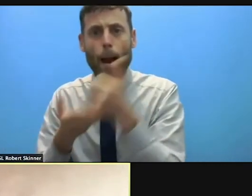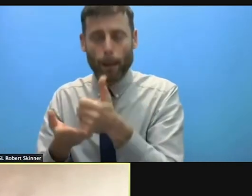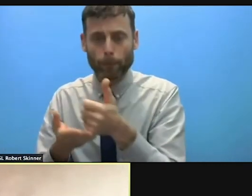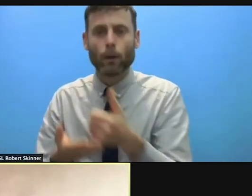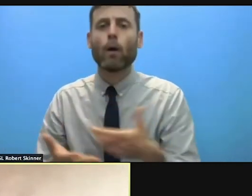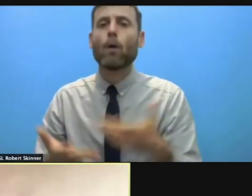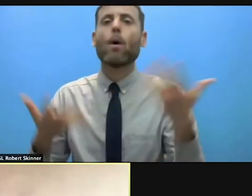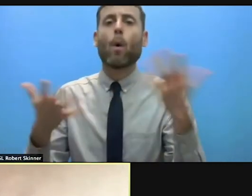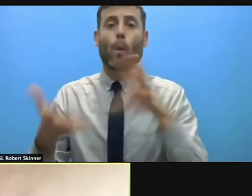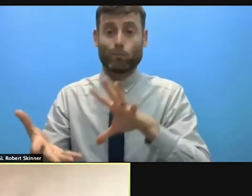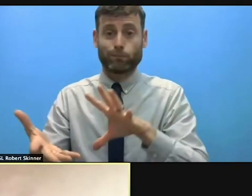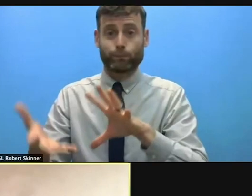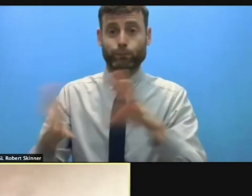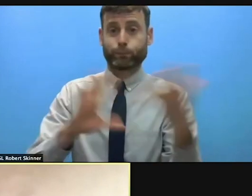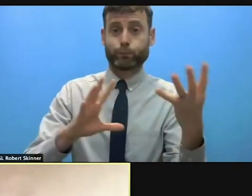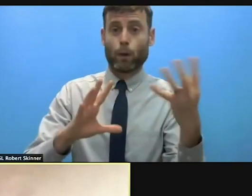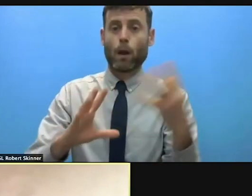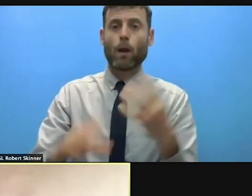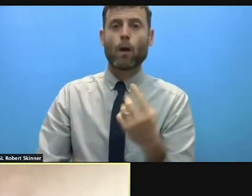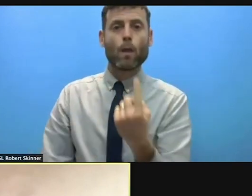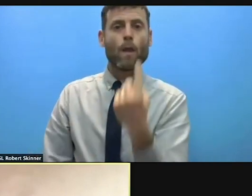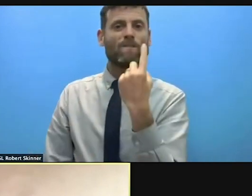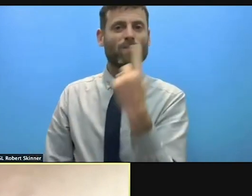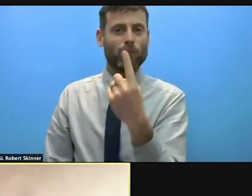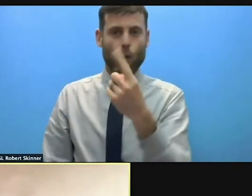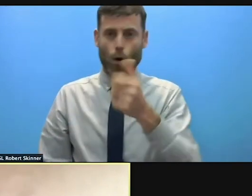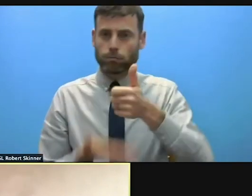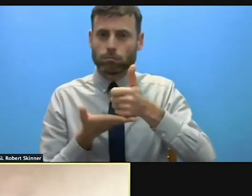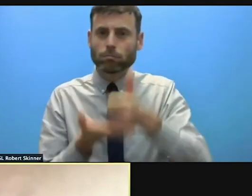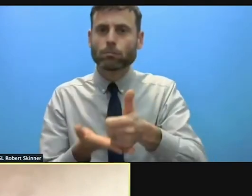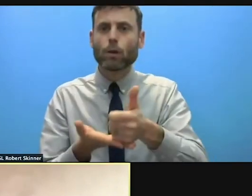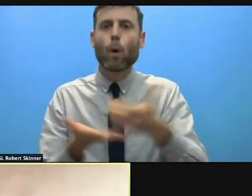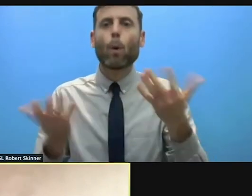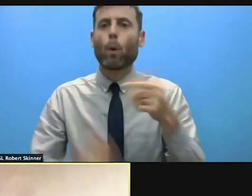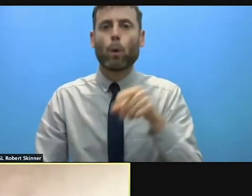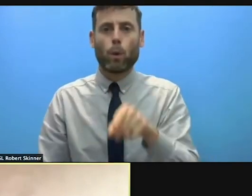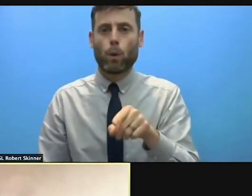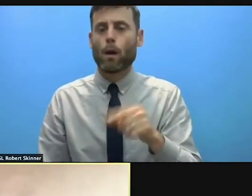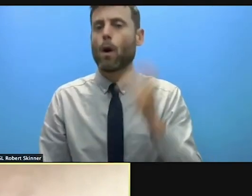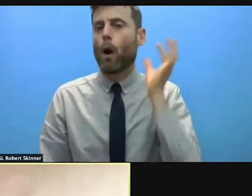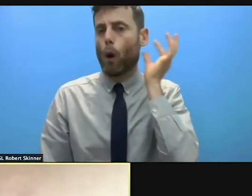responders. And they often jump in very quickly to keep children and community members safe.